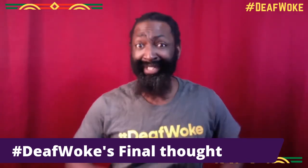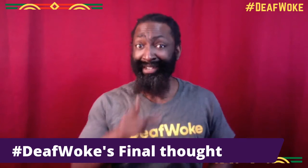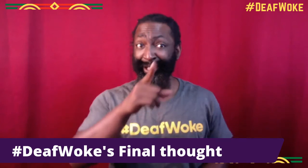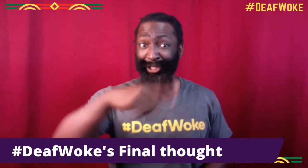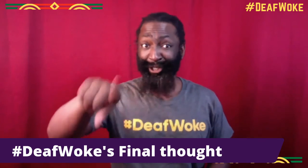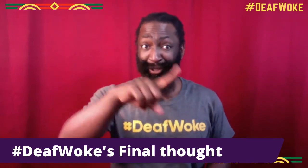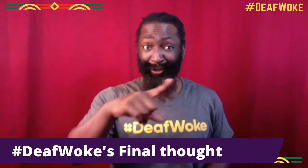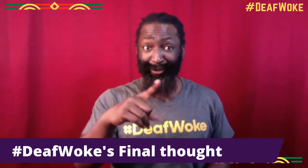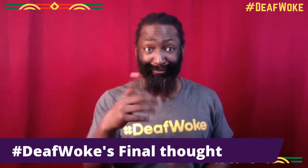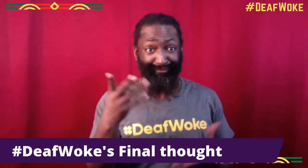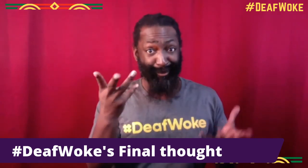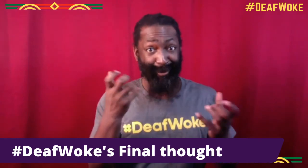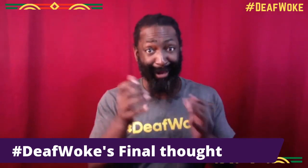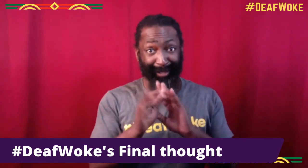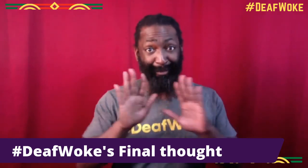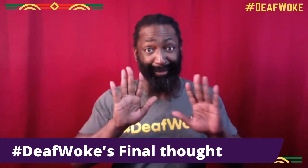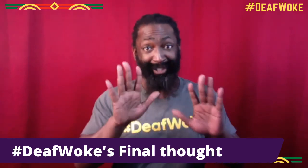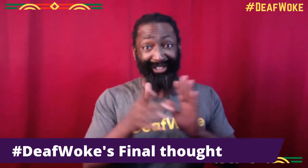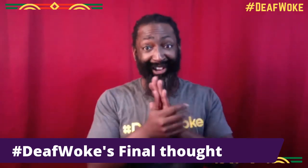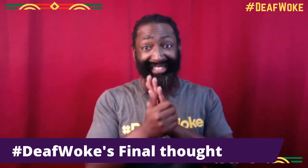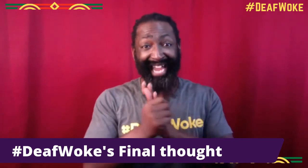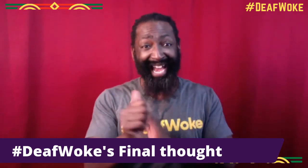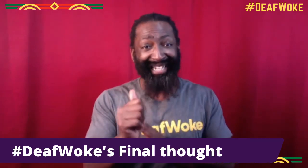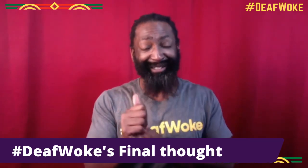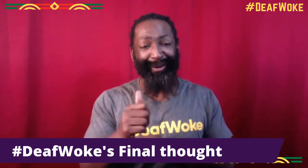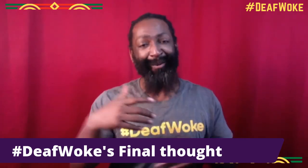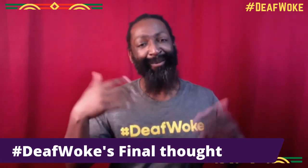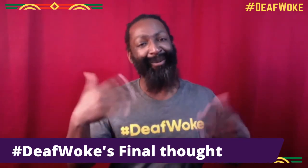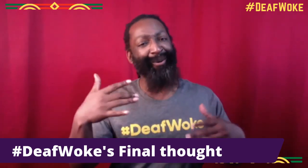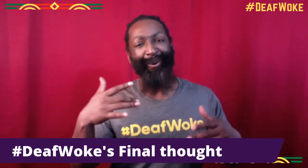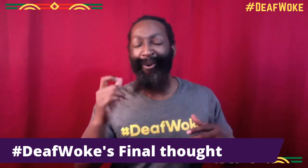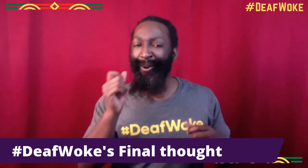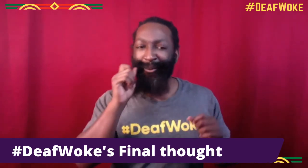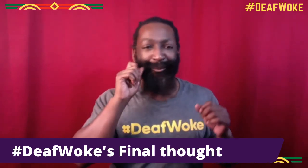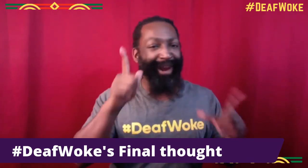skills, he's been working and sharing that with you all.